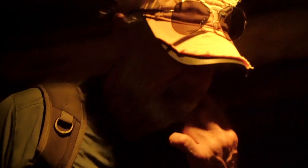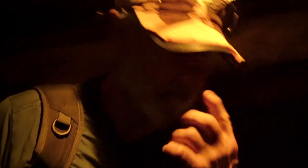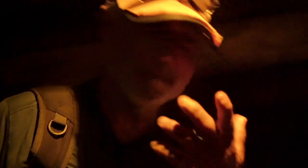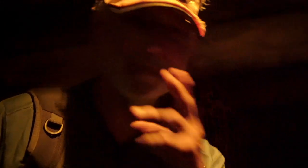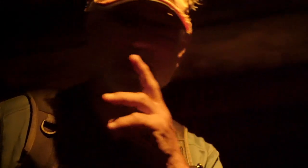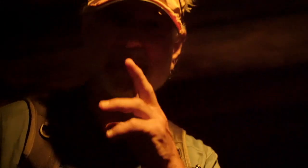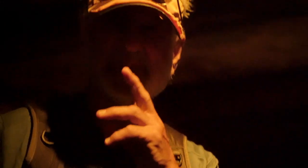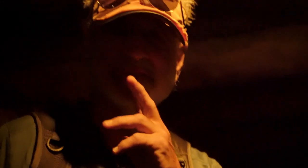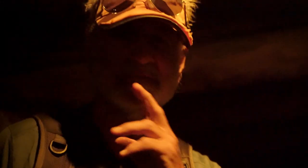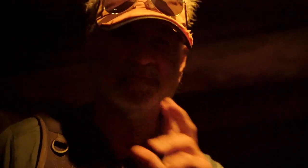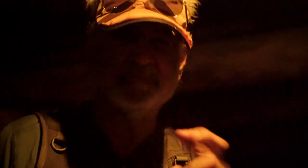It's a water.